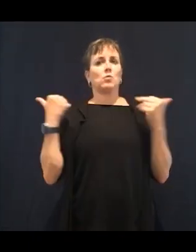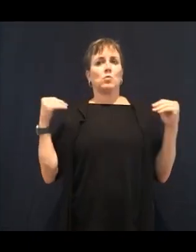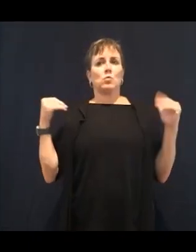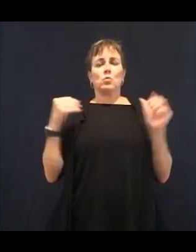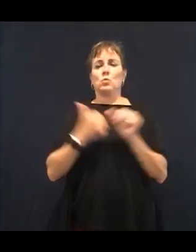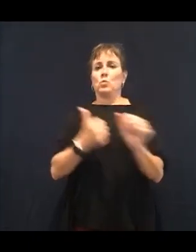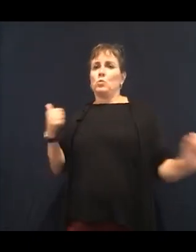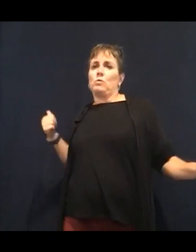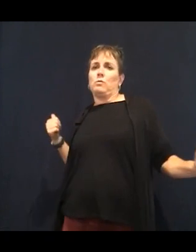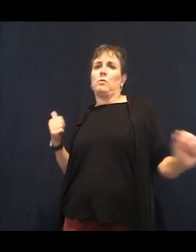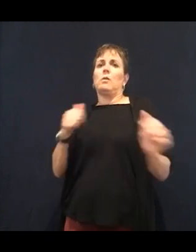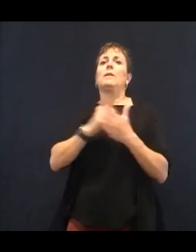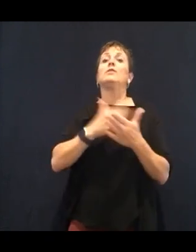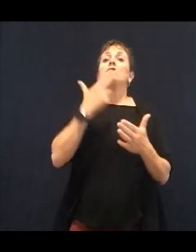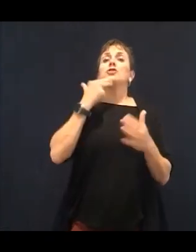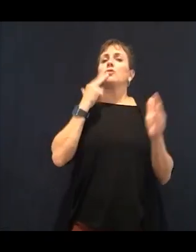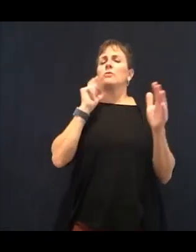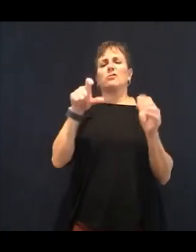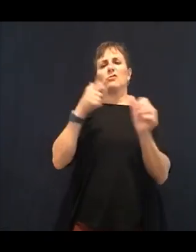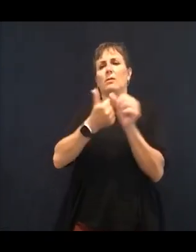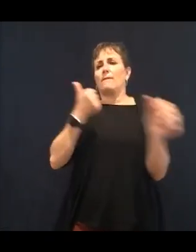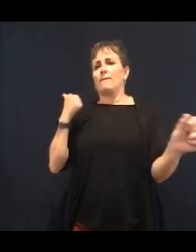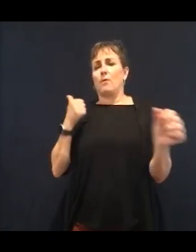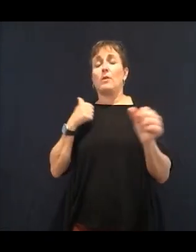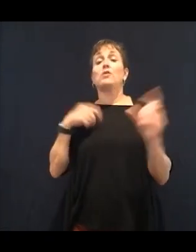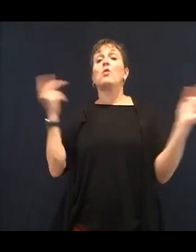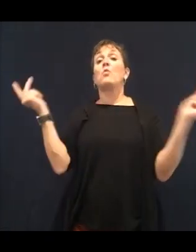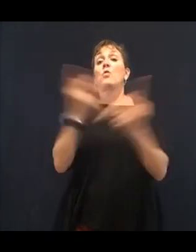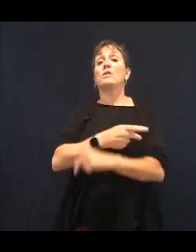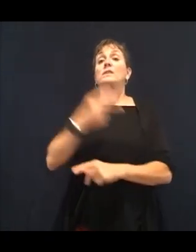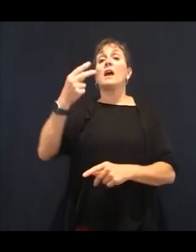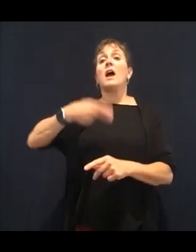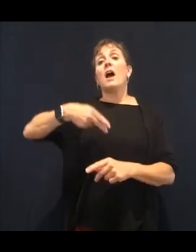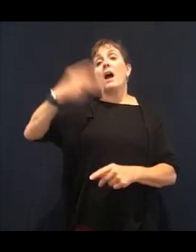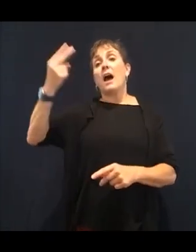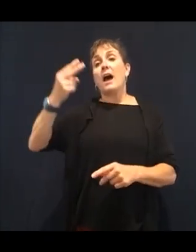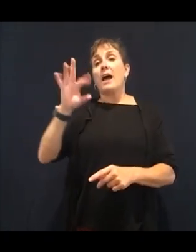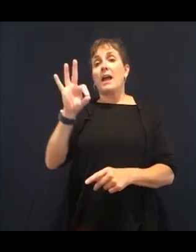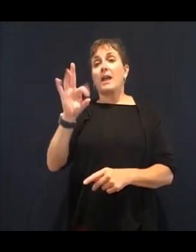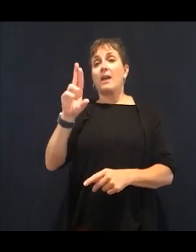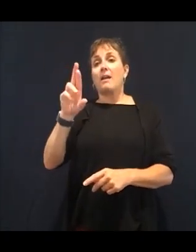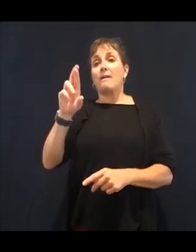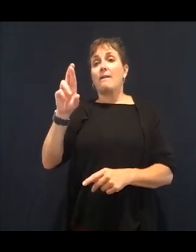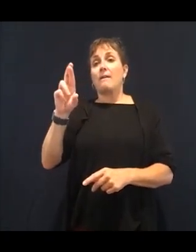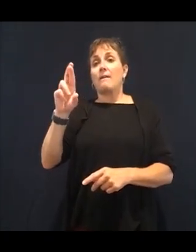that your ingredients that are in your product that you're buying